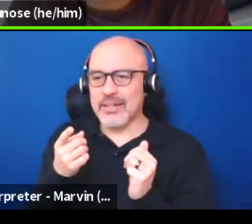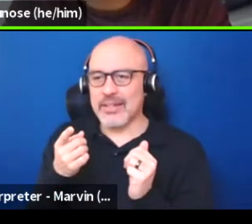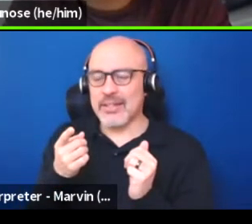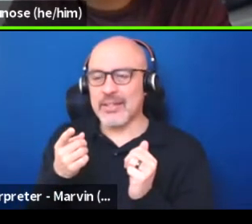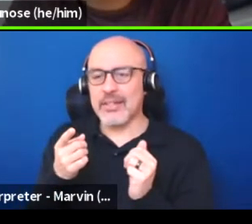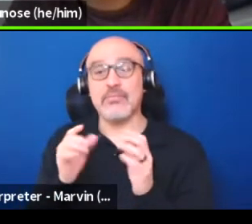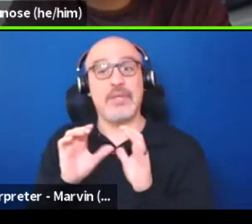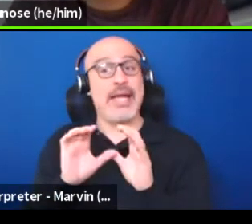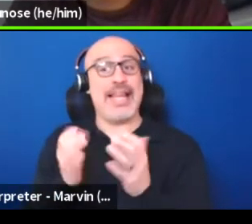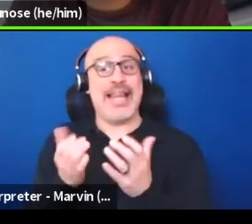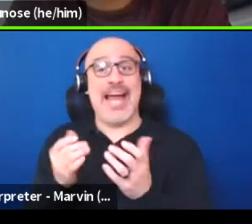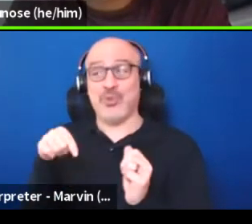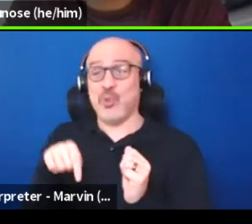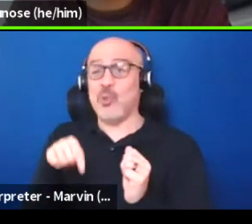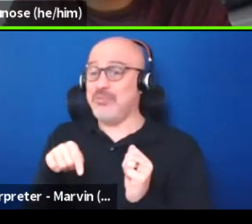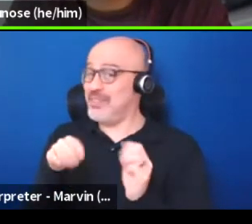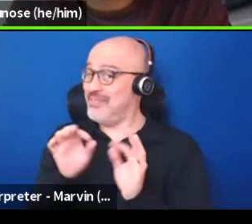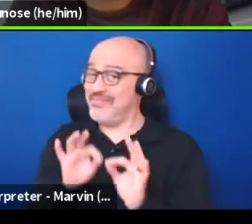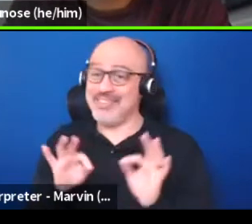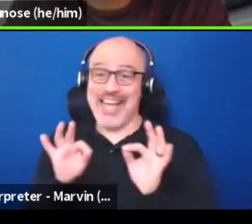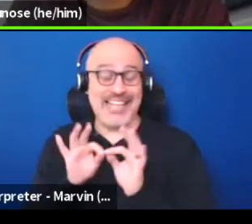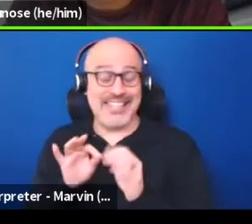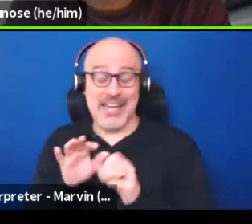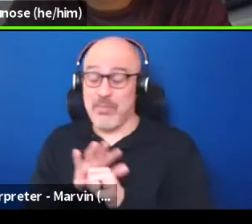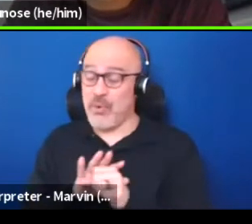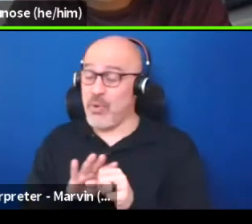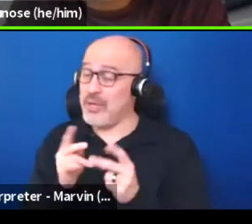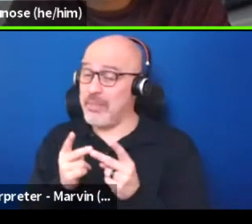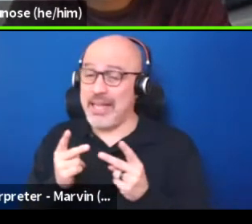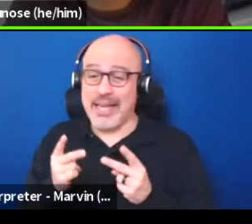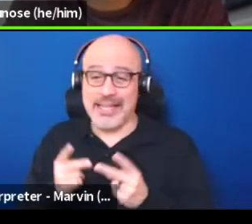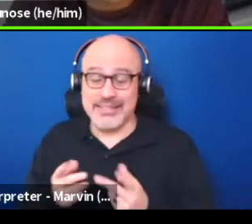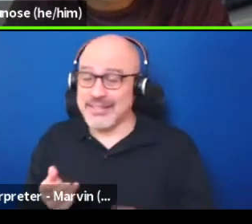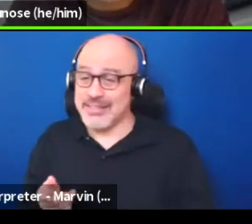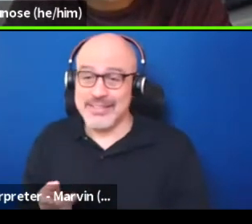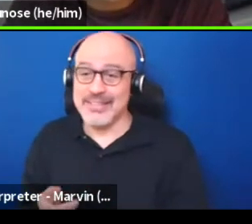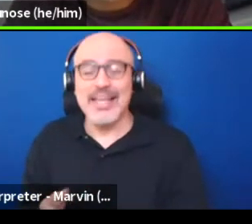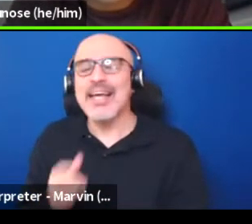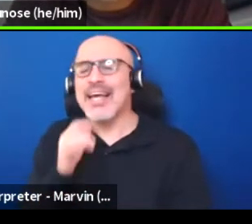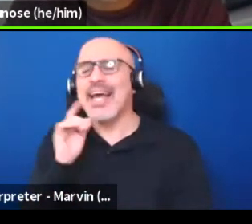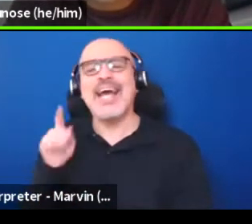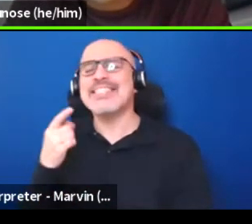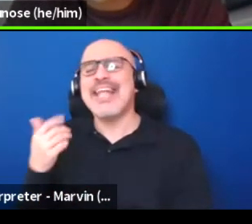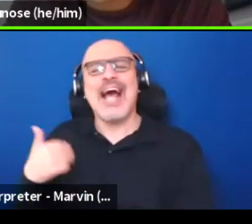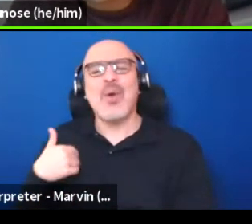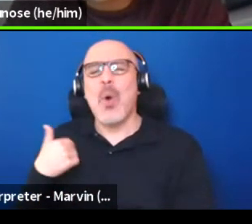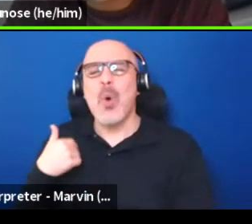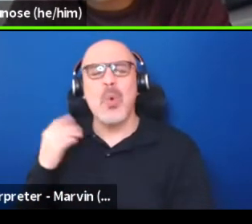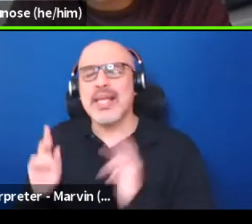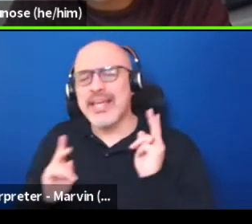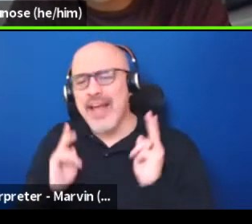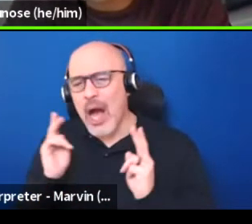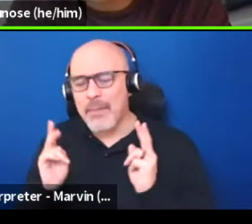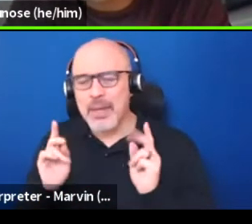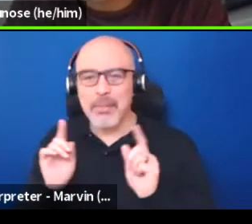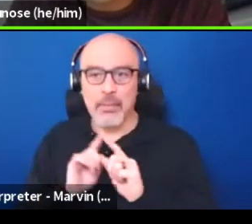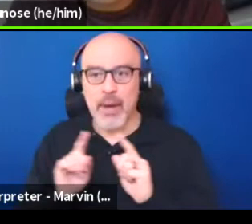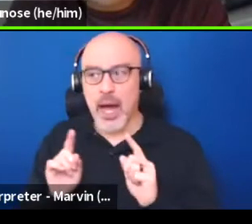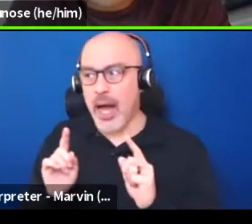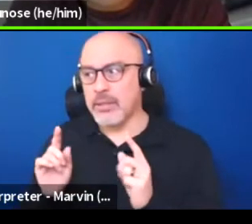are such an important space for that, because it's not just about young people, it's about this upcoming generation.